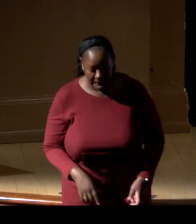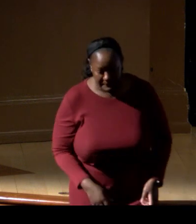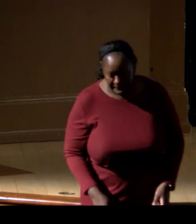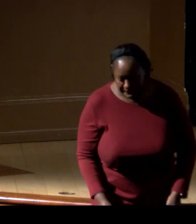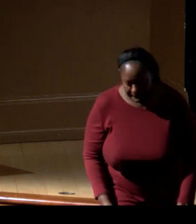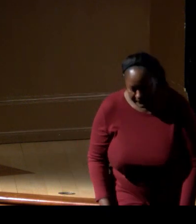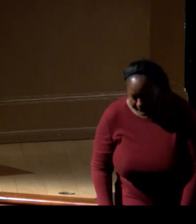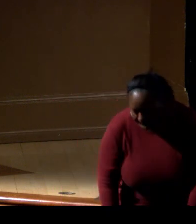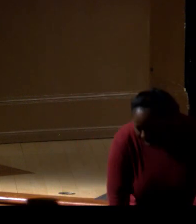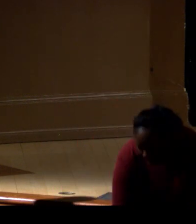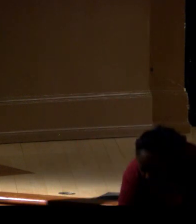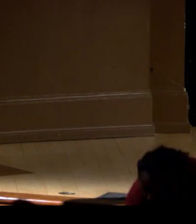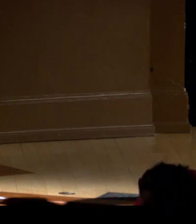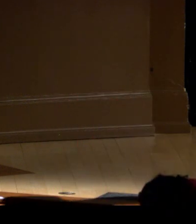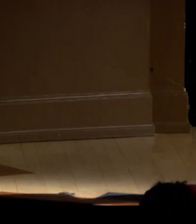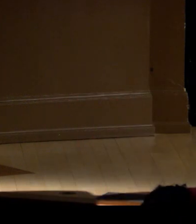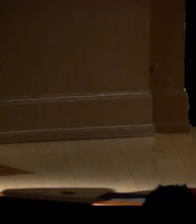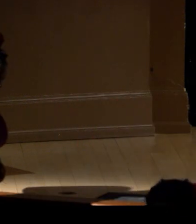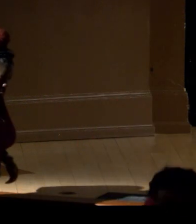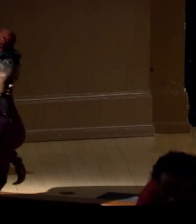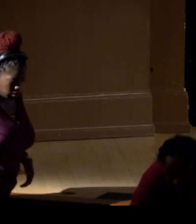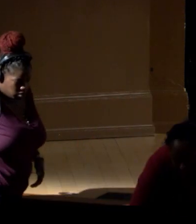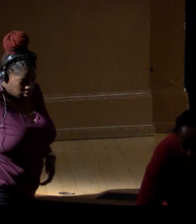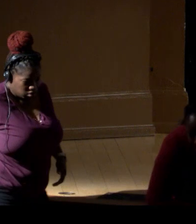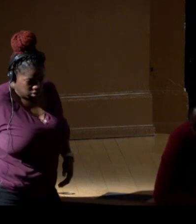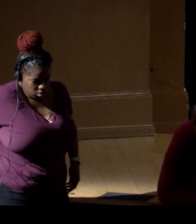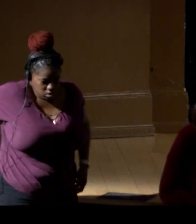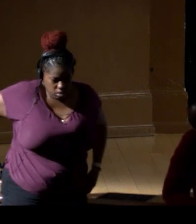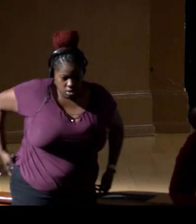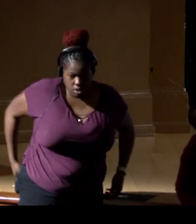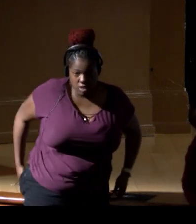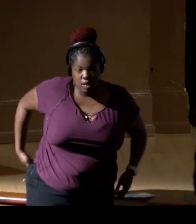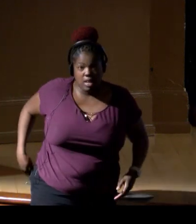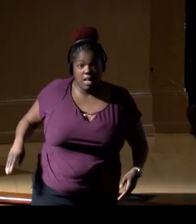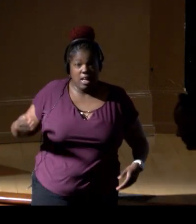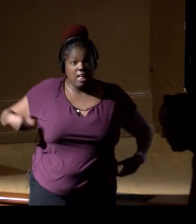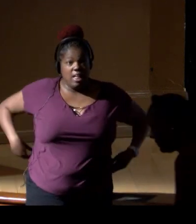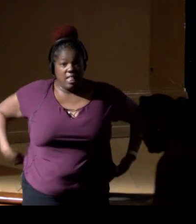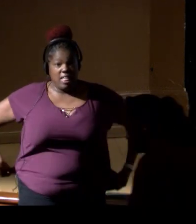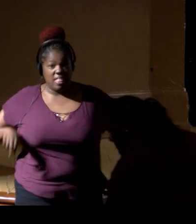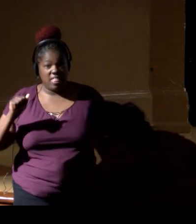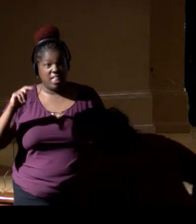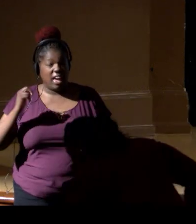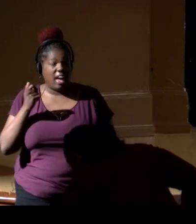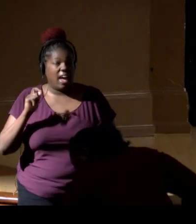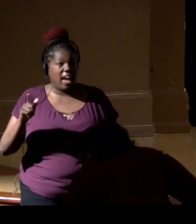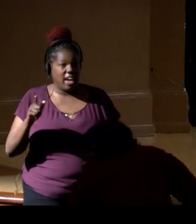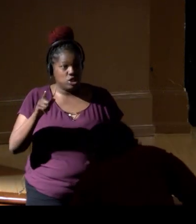the angel, the (mumbles) angel shark. It's critically endangered. It's gone from most of the Mediterranean,